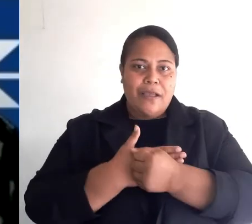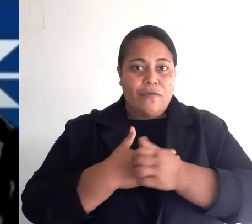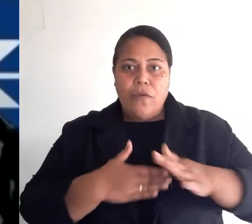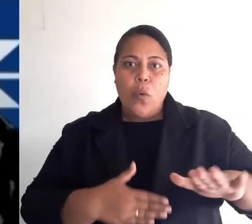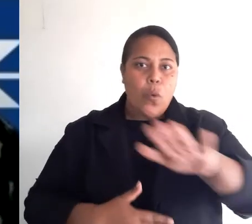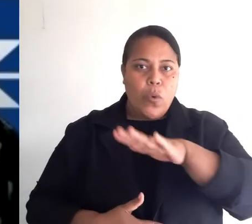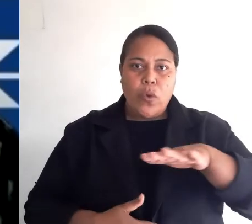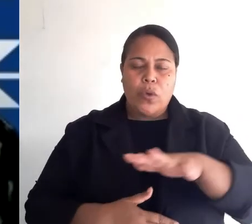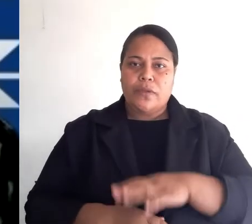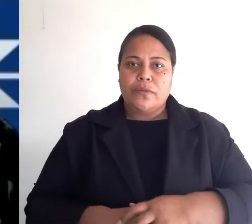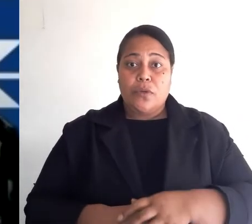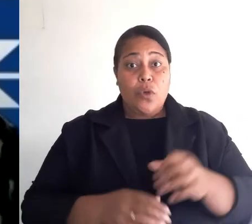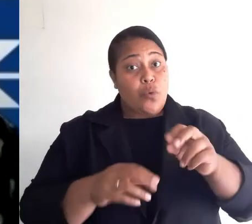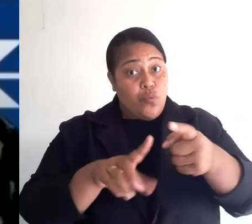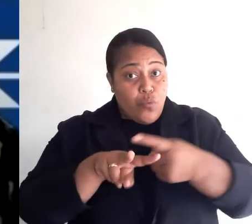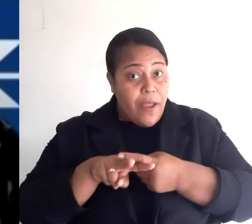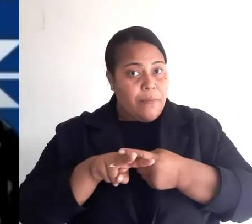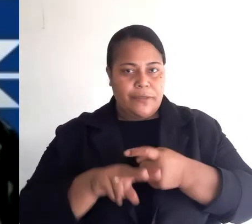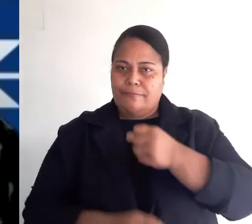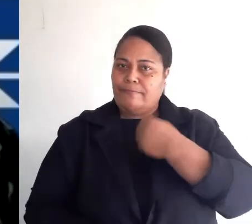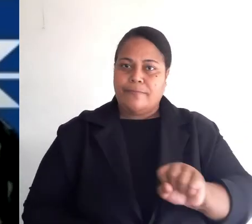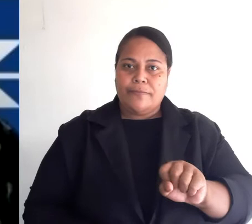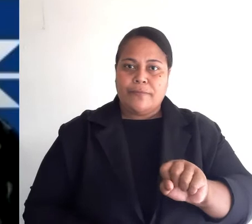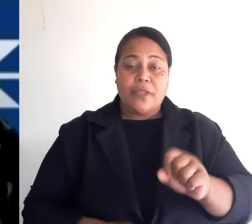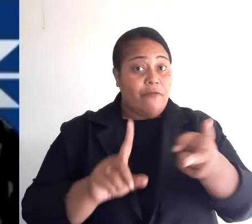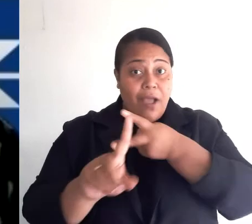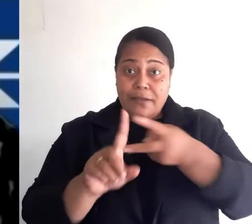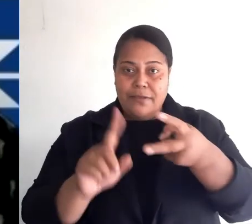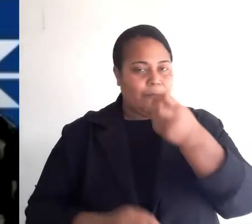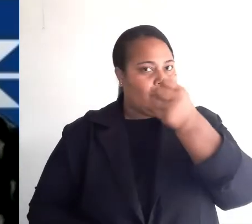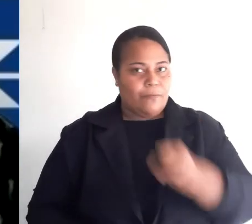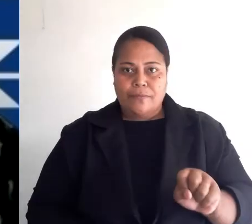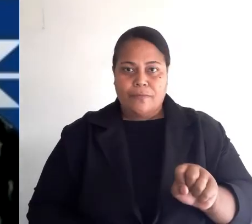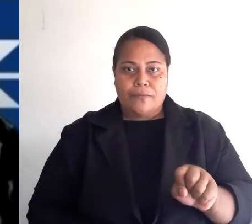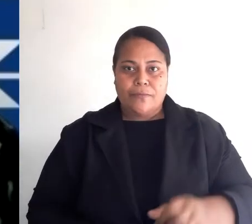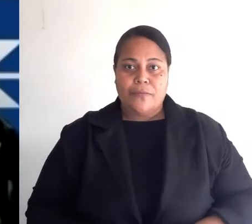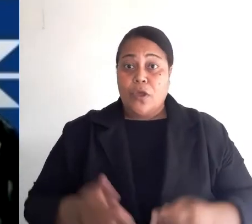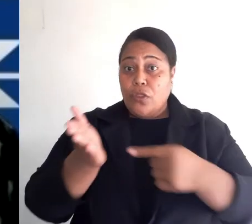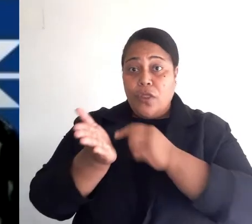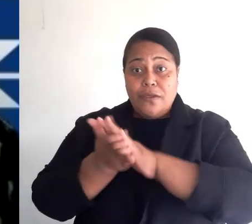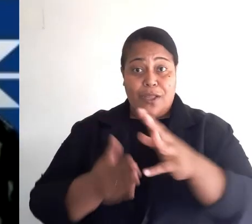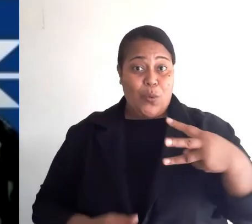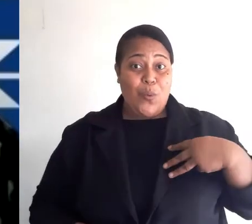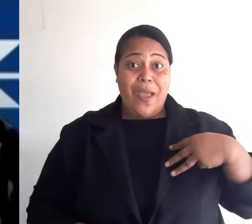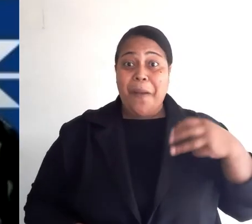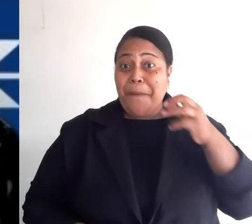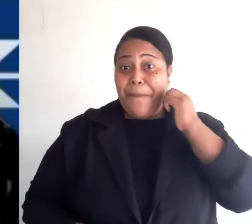Free from rape. Free from violence. Thursdays in Black allows us to wear our silent